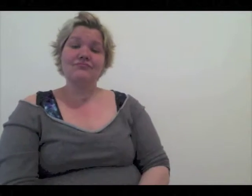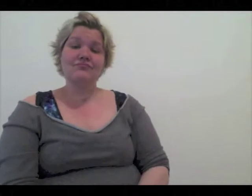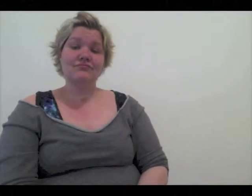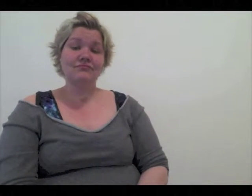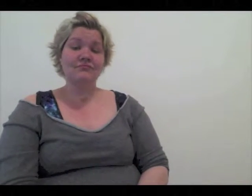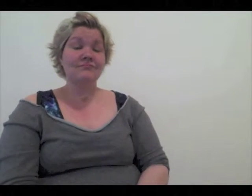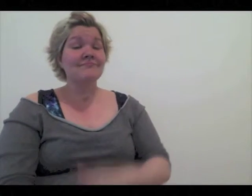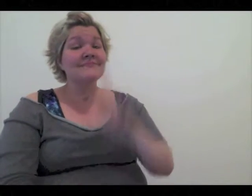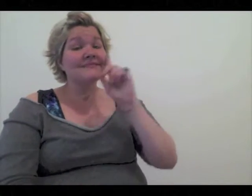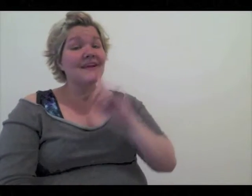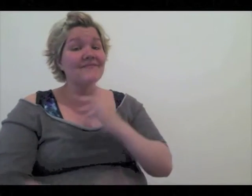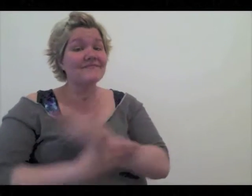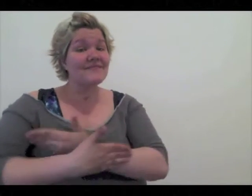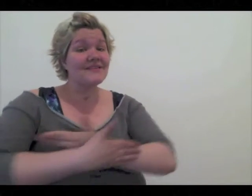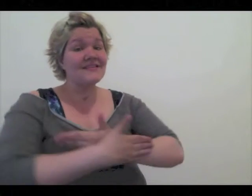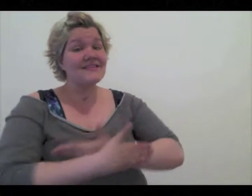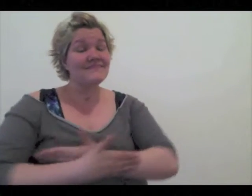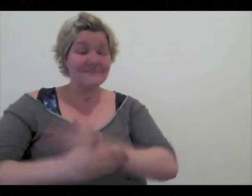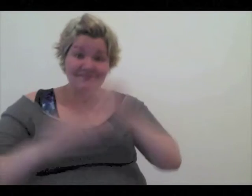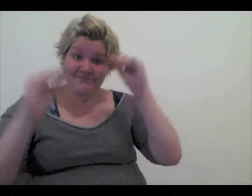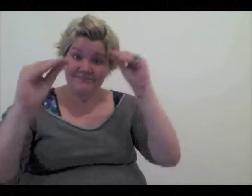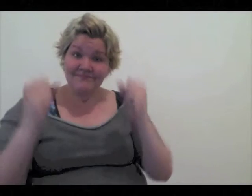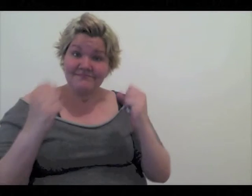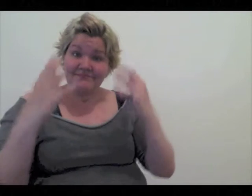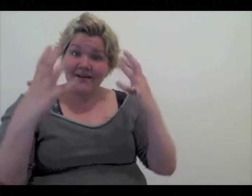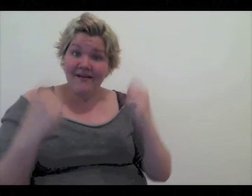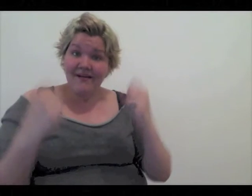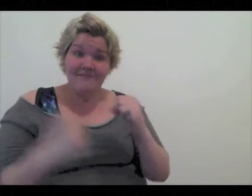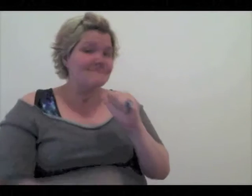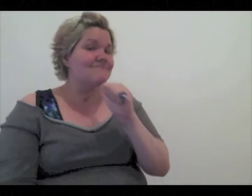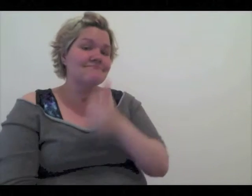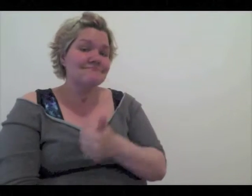Deaf babies are not being taught sign language.